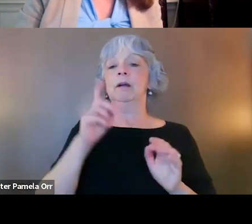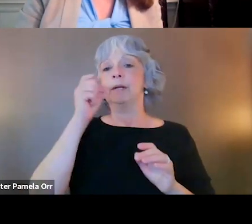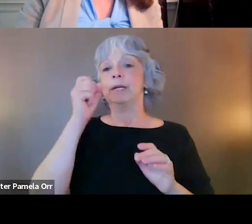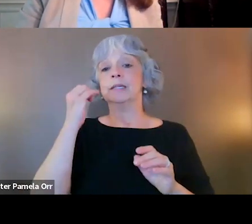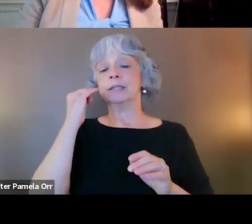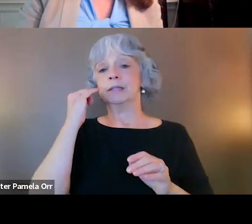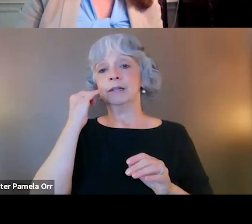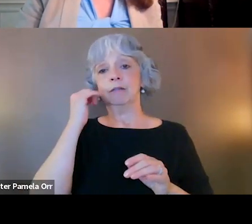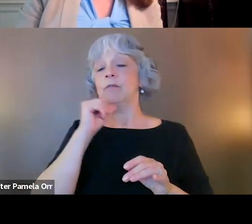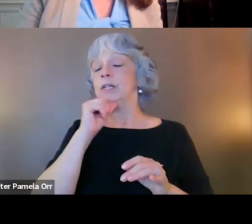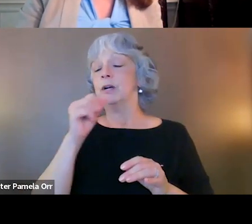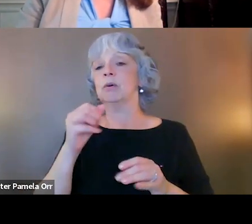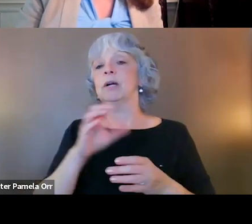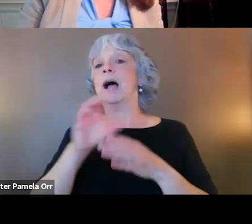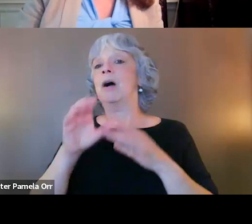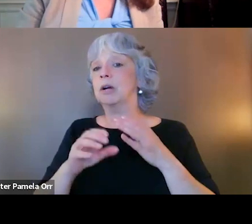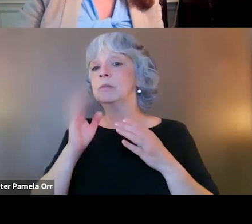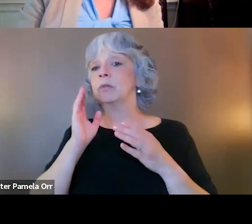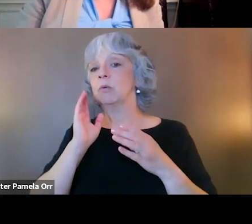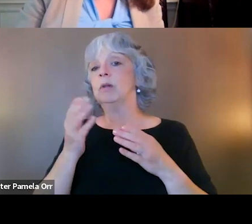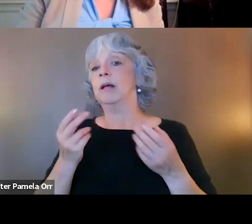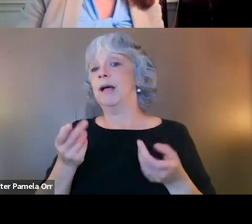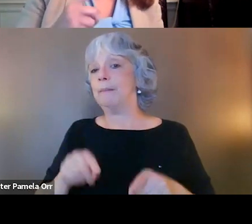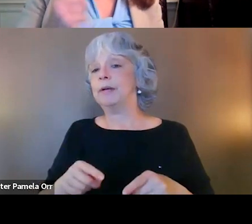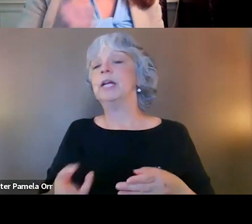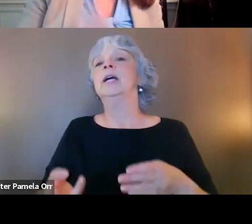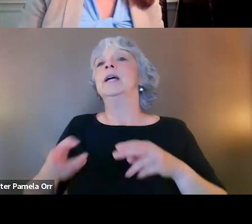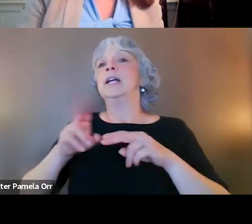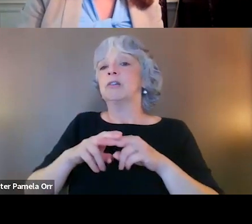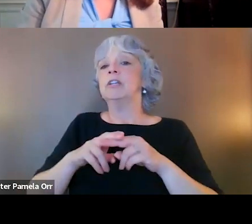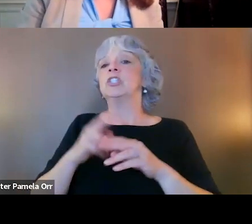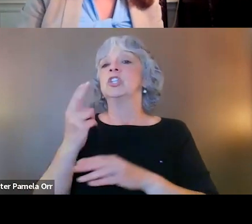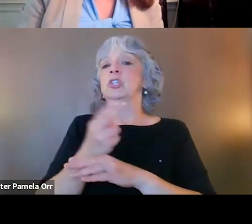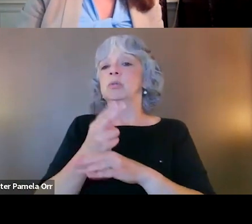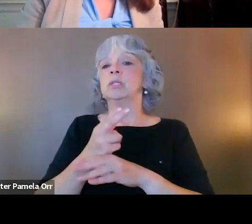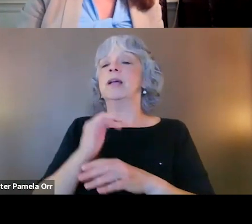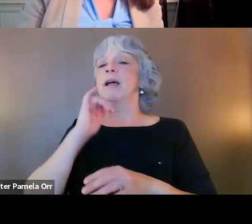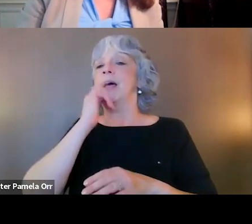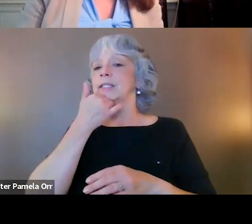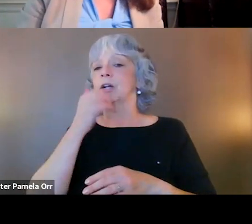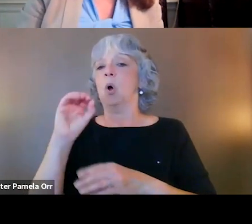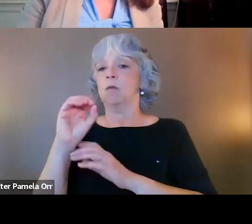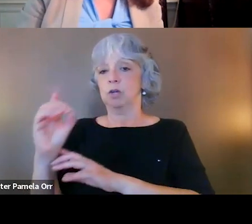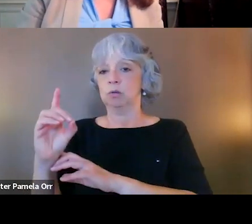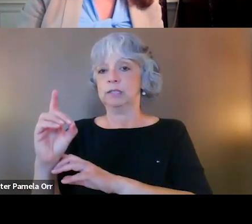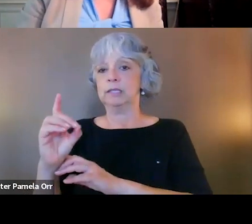are increased use and increased risk of accidental overdose, and of course, not treating PTSD